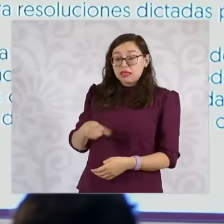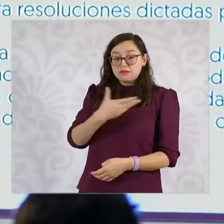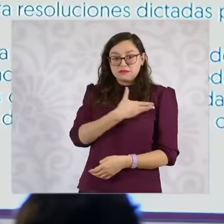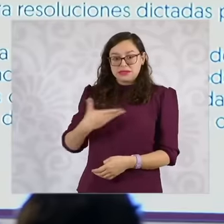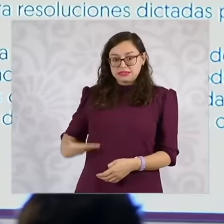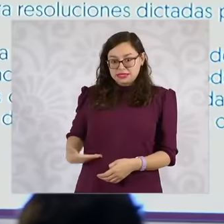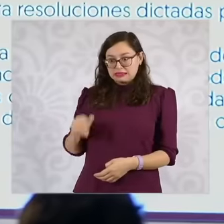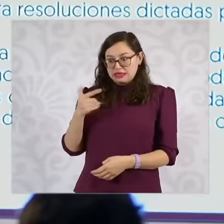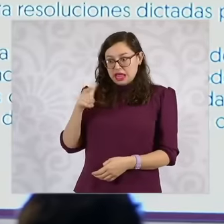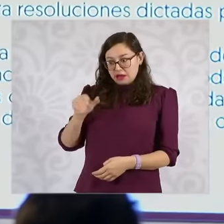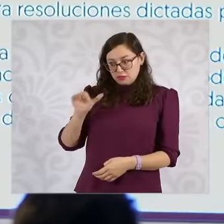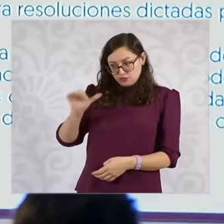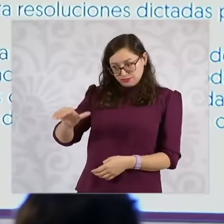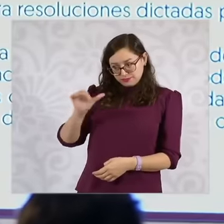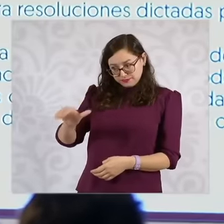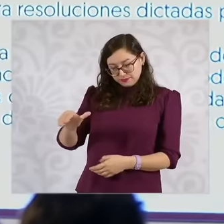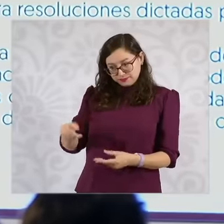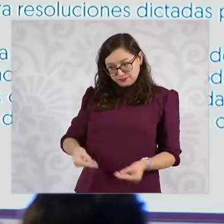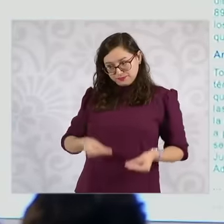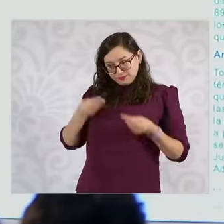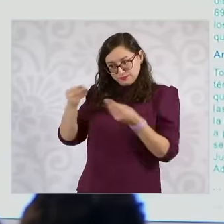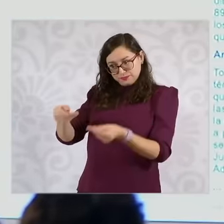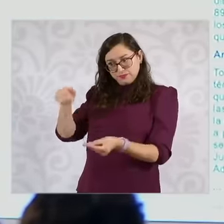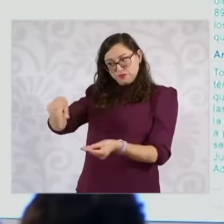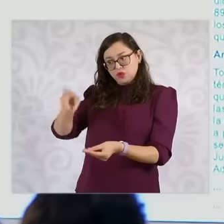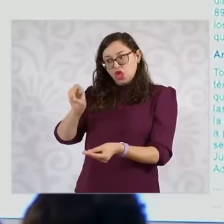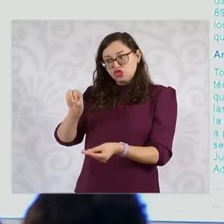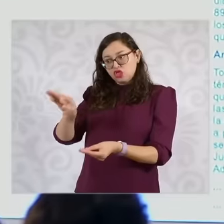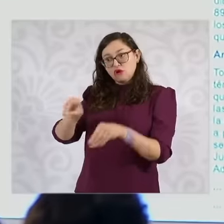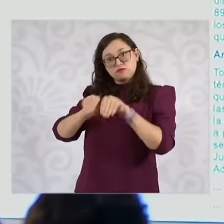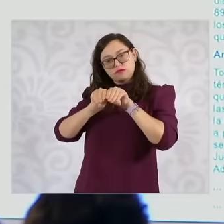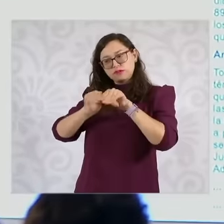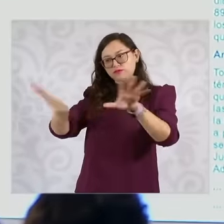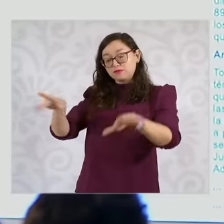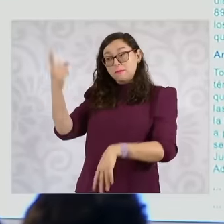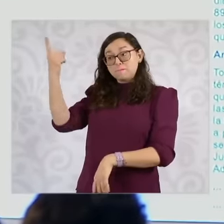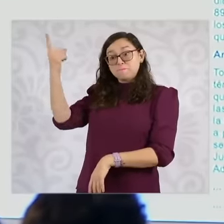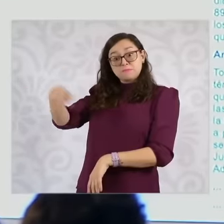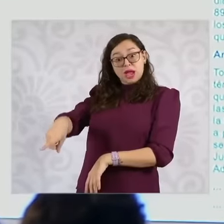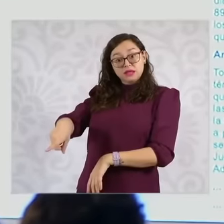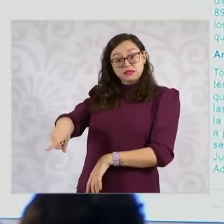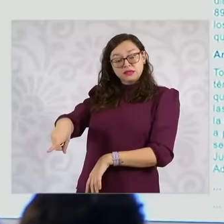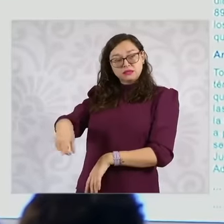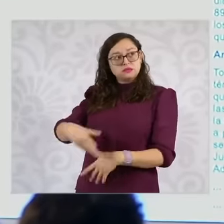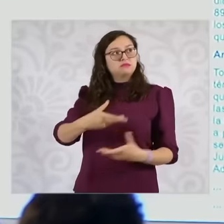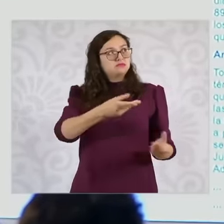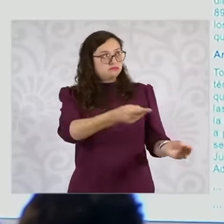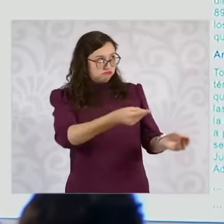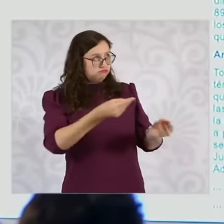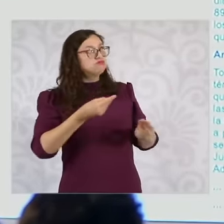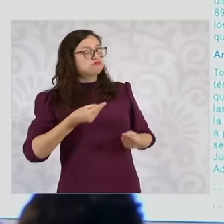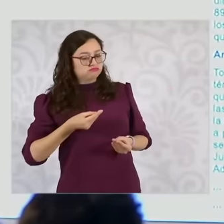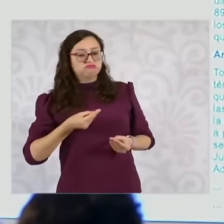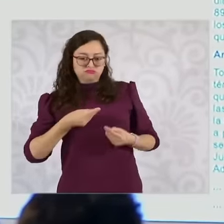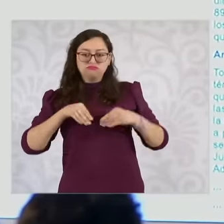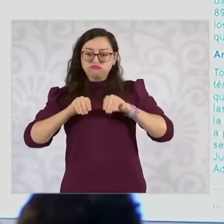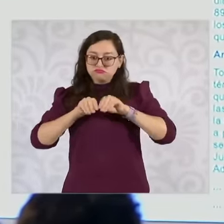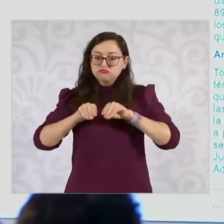the legislature orders the executive to publish in the official gazette of the federation and now a